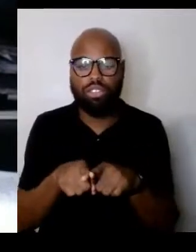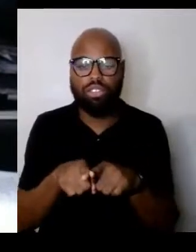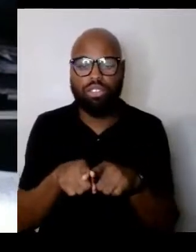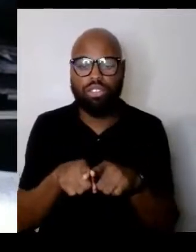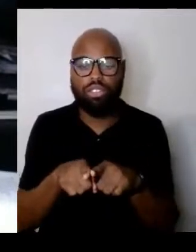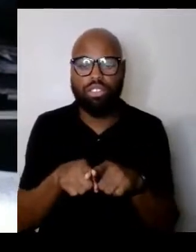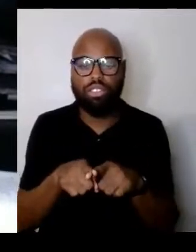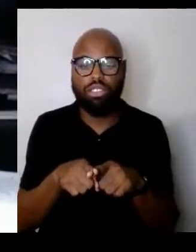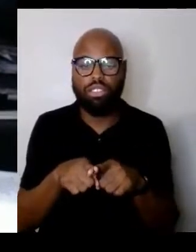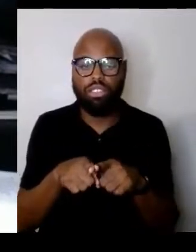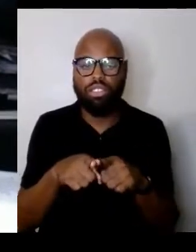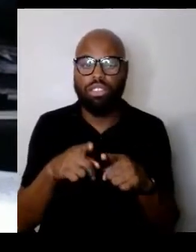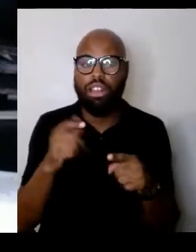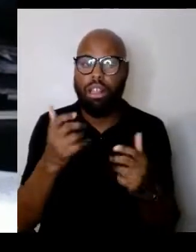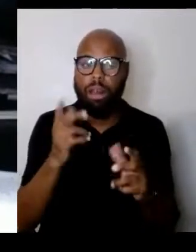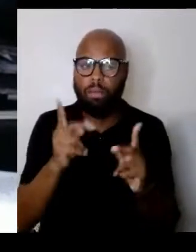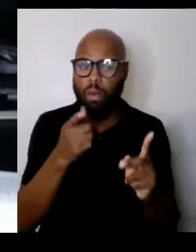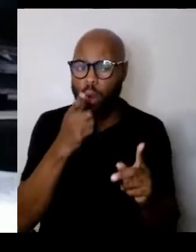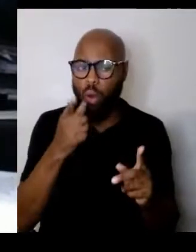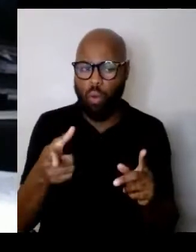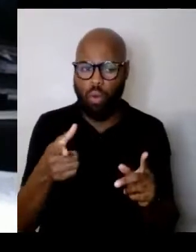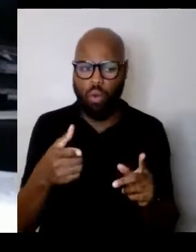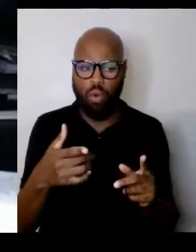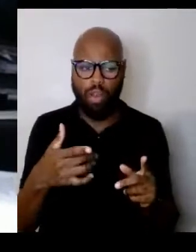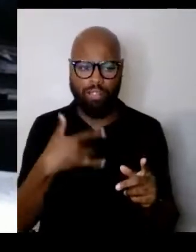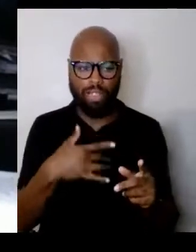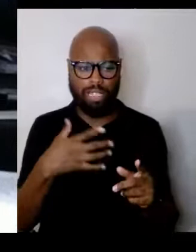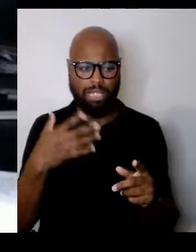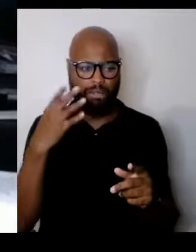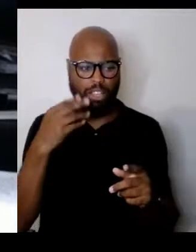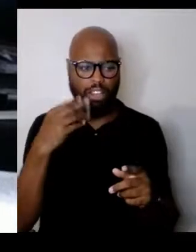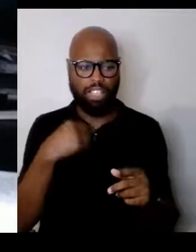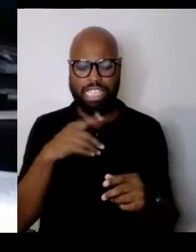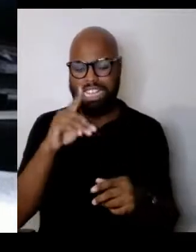to dehumanizing situations and the,